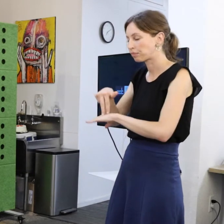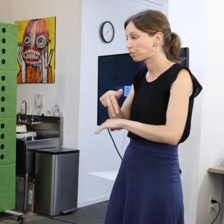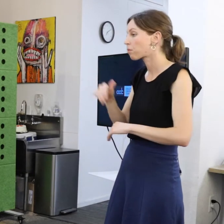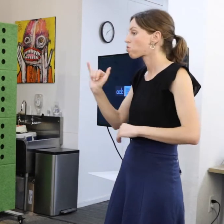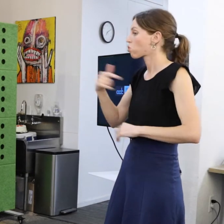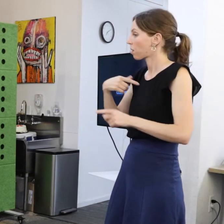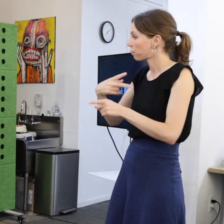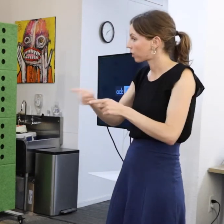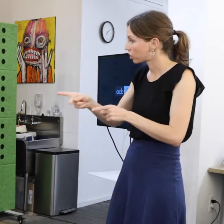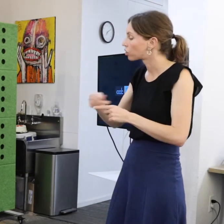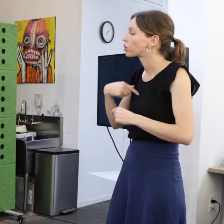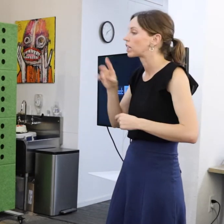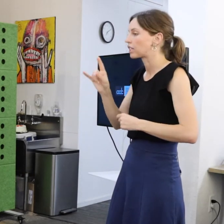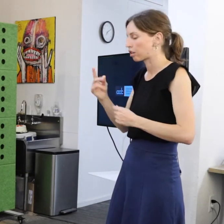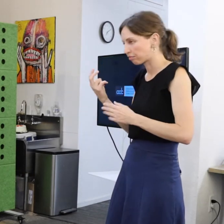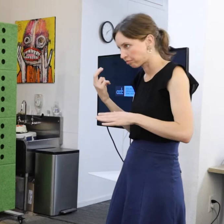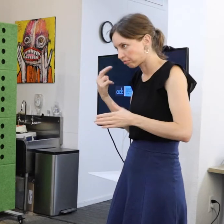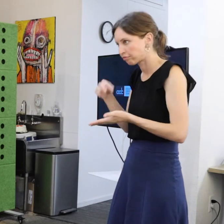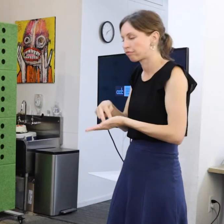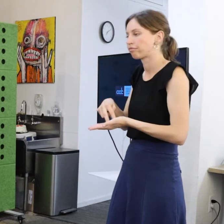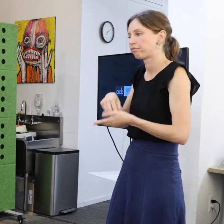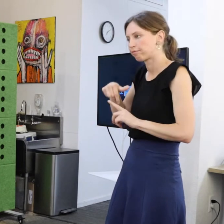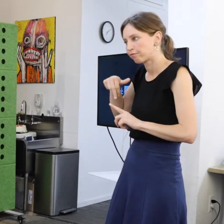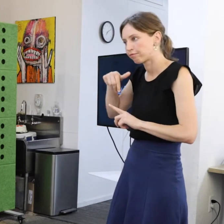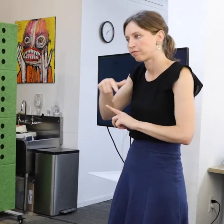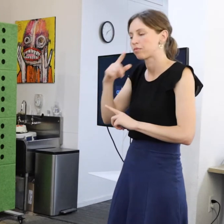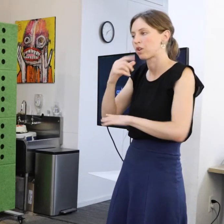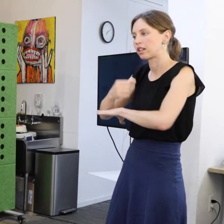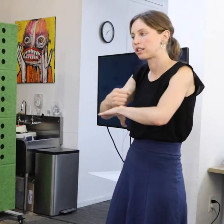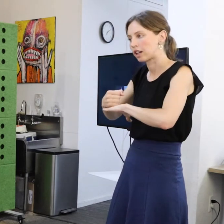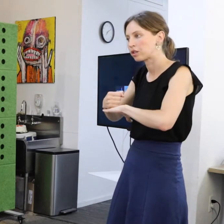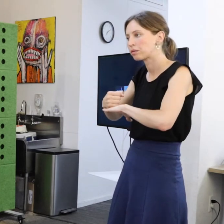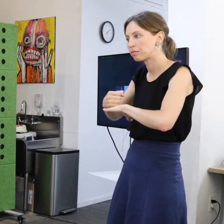Like a professional, she stood up headed for the stage.